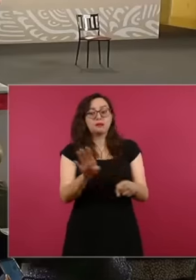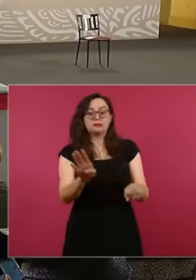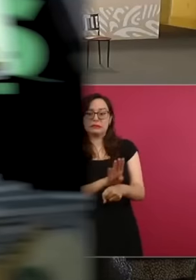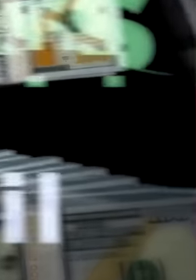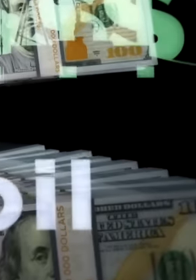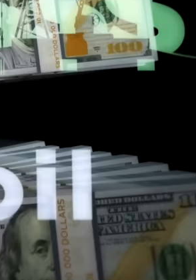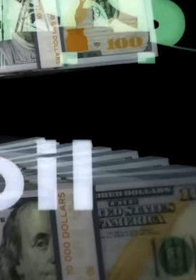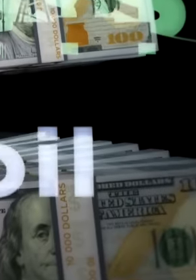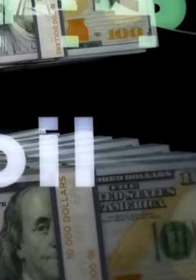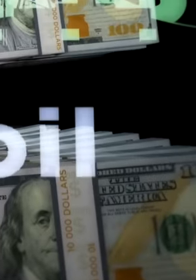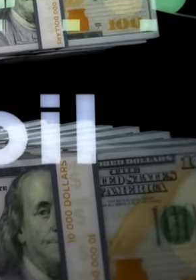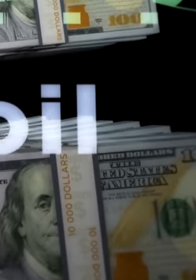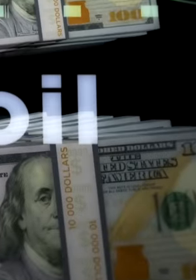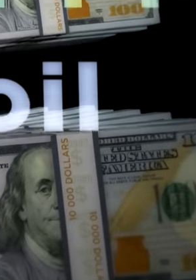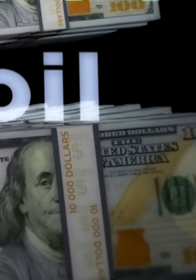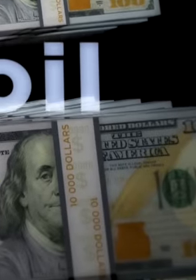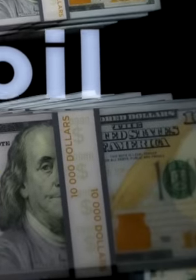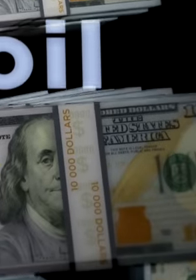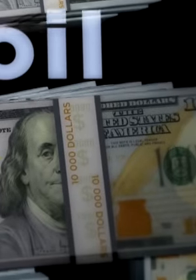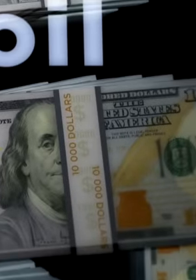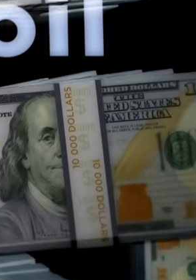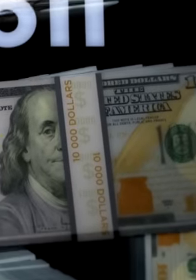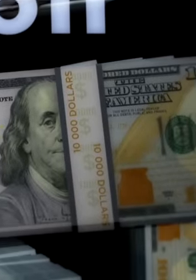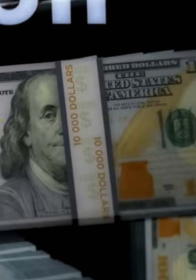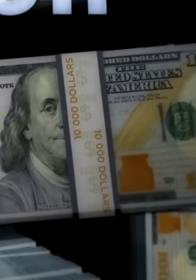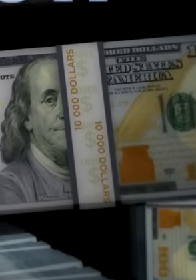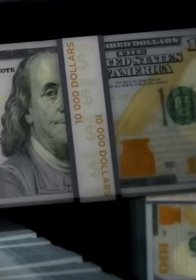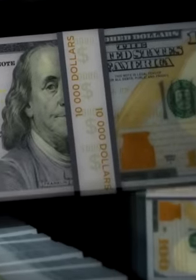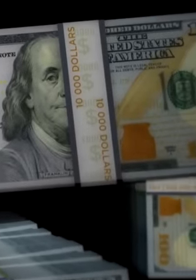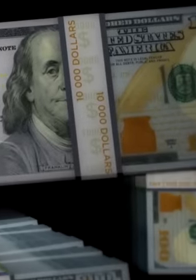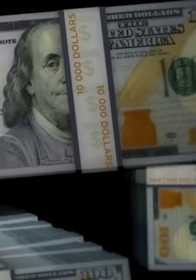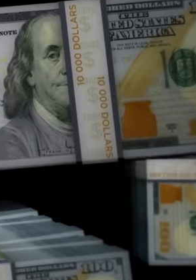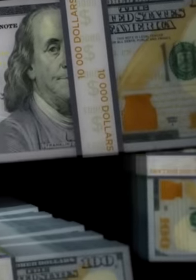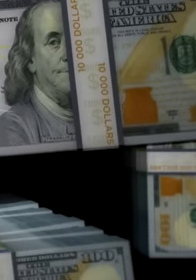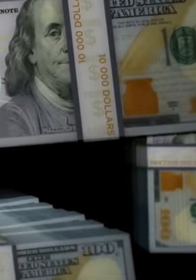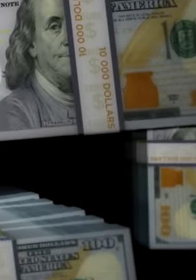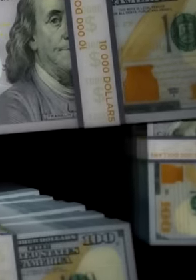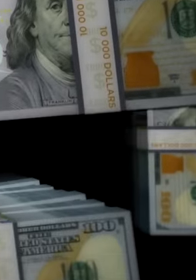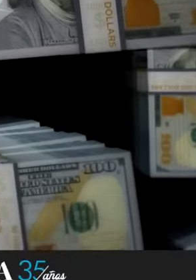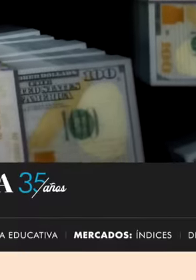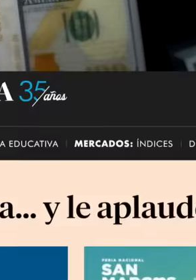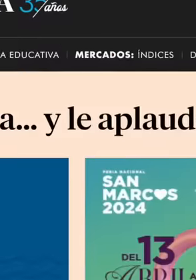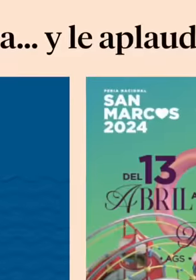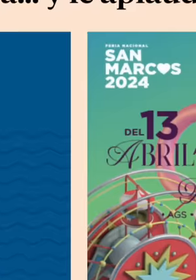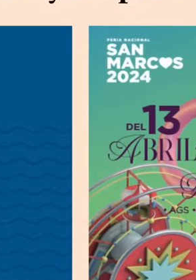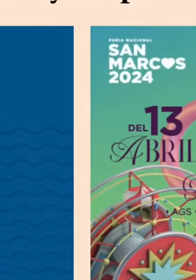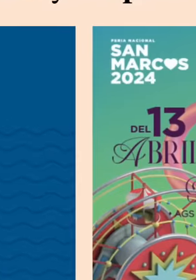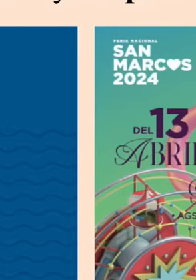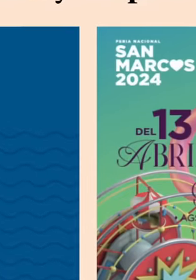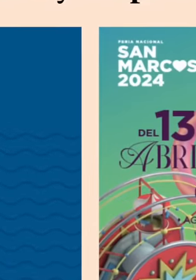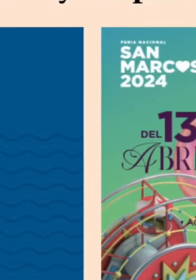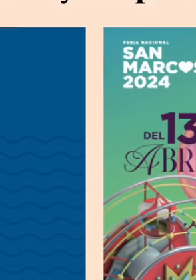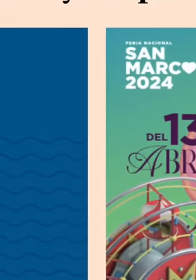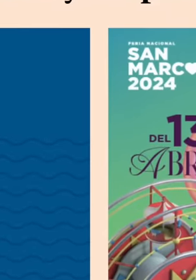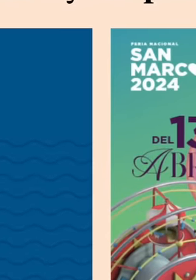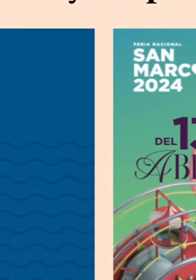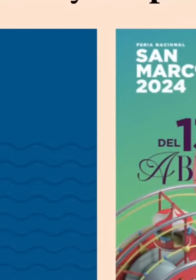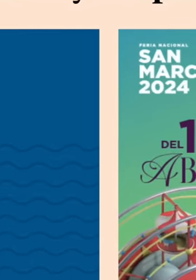the money generated by Mexican oil and they declared to the media that